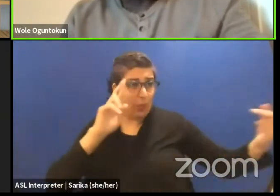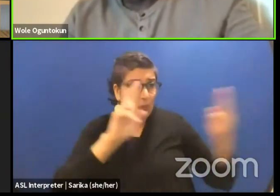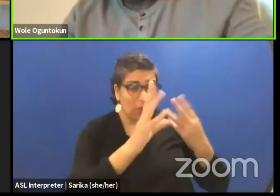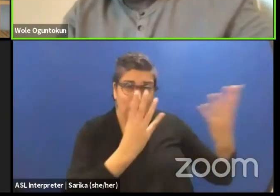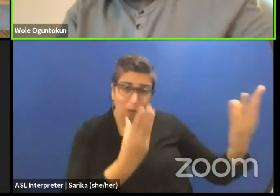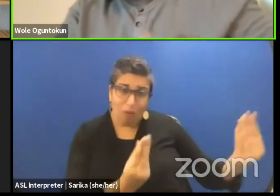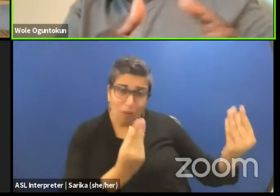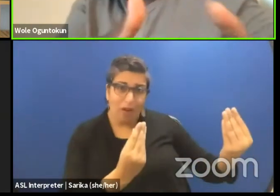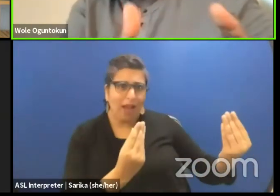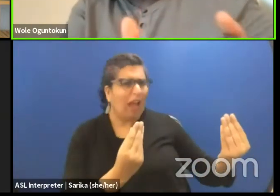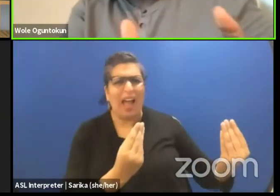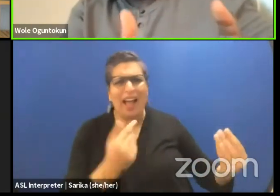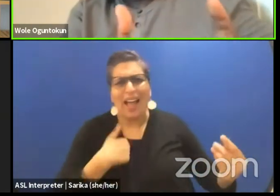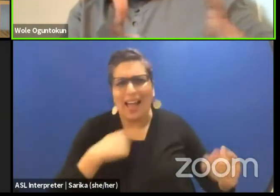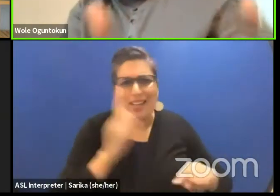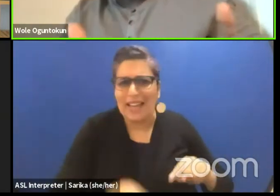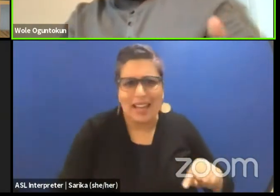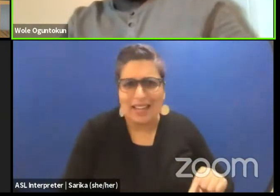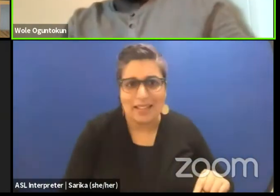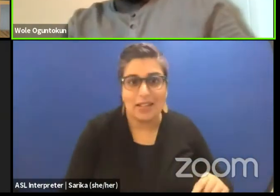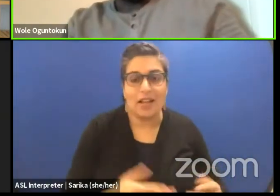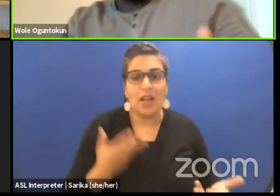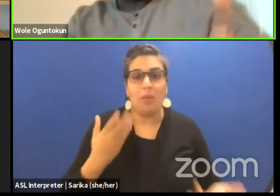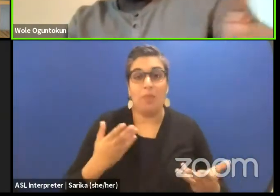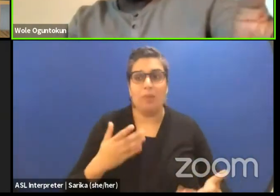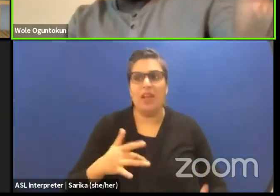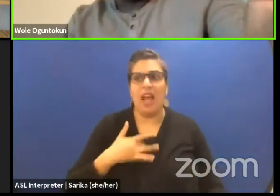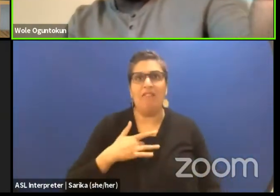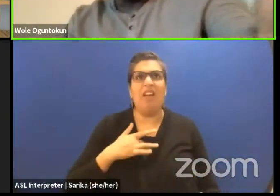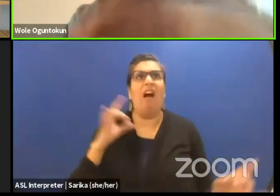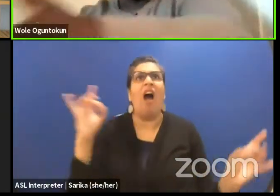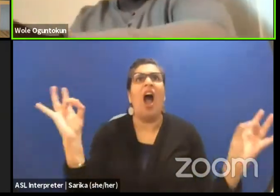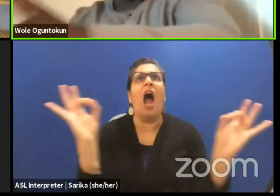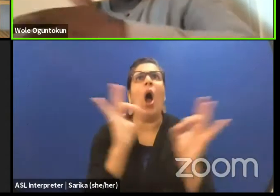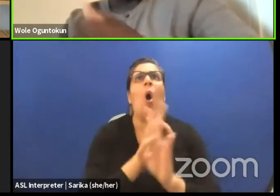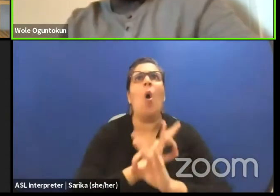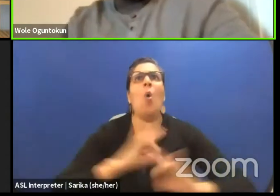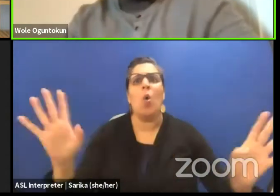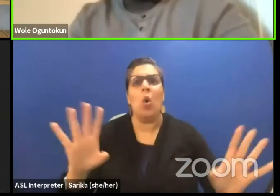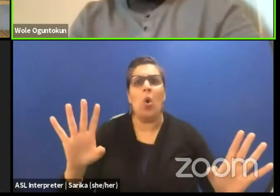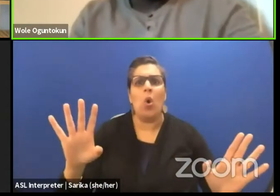I might know it, I might feel the horror, of seeing a man kneel on another person's neck